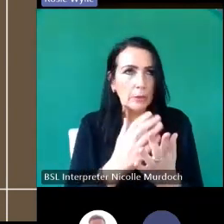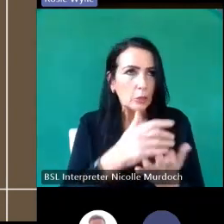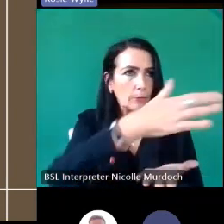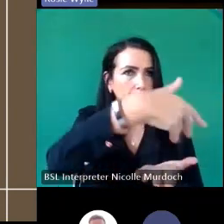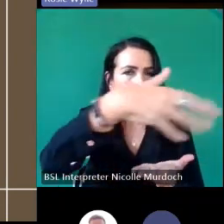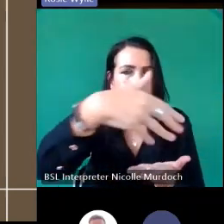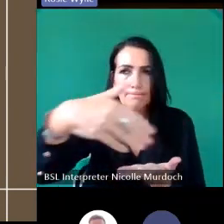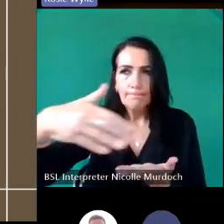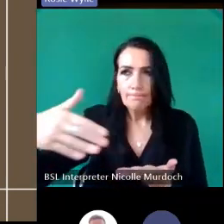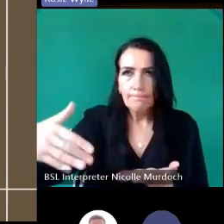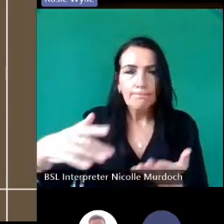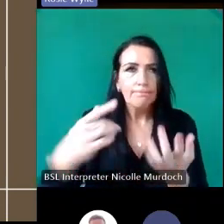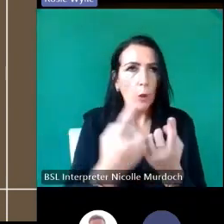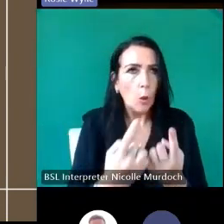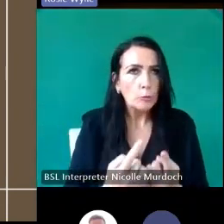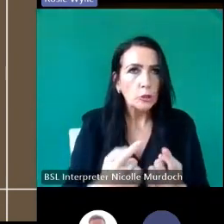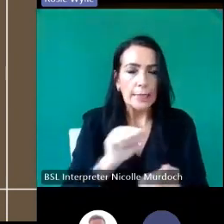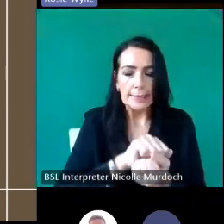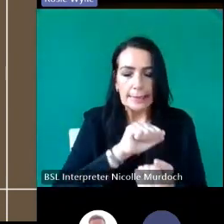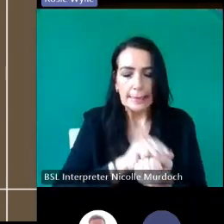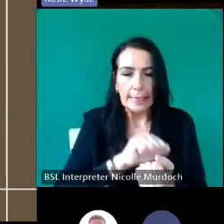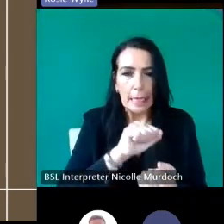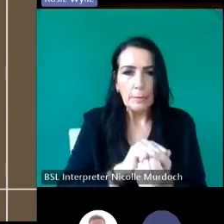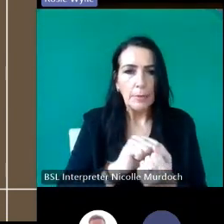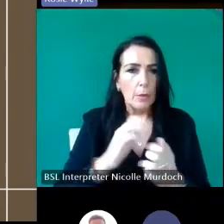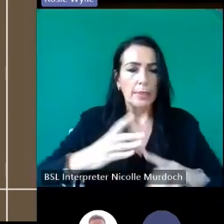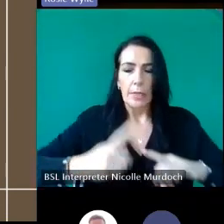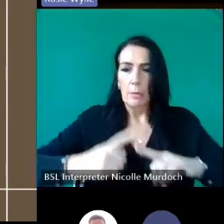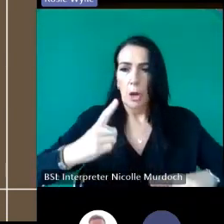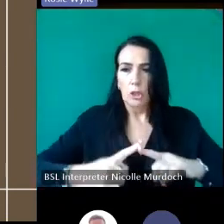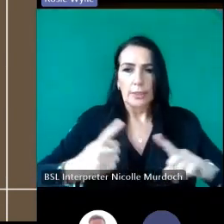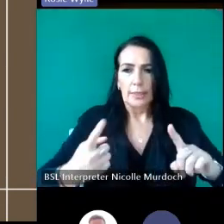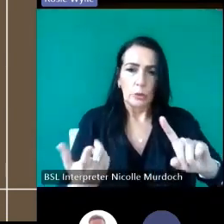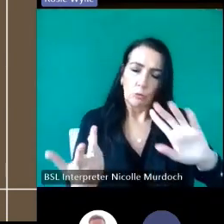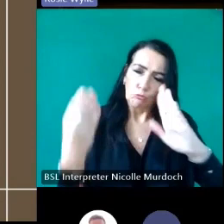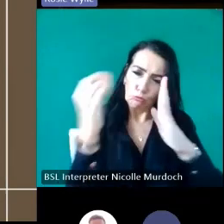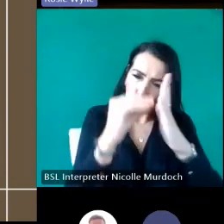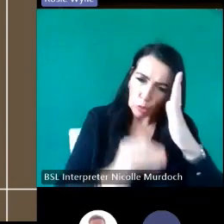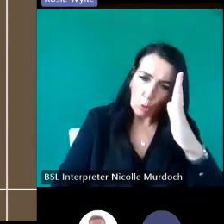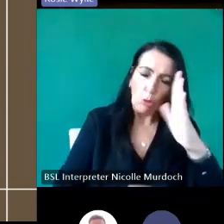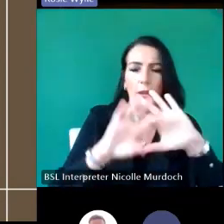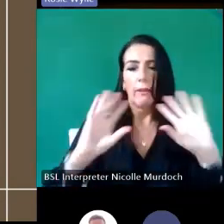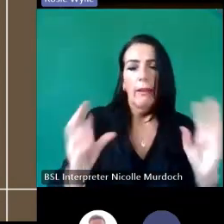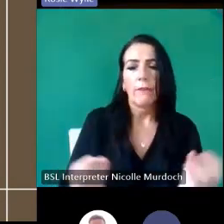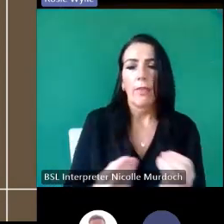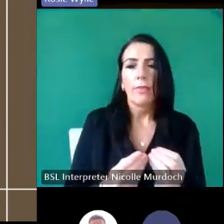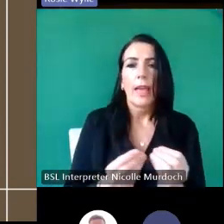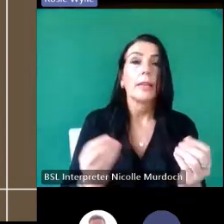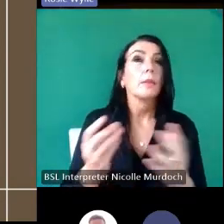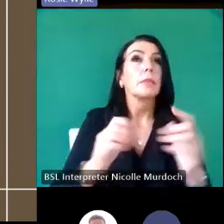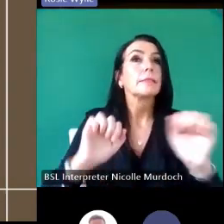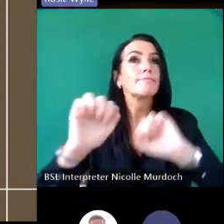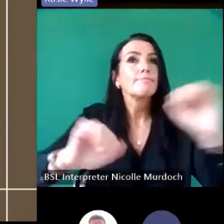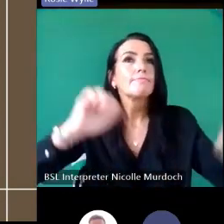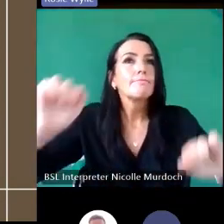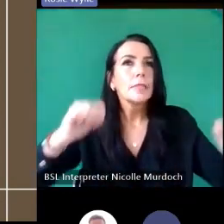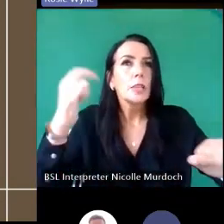a a an emergency or rapid recording uh process that will allow communities to make records of